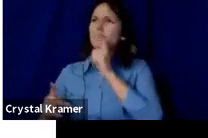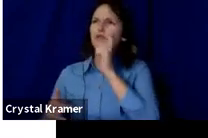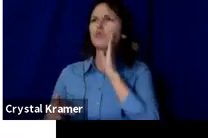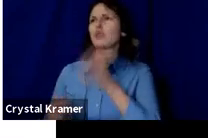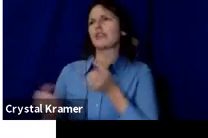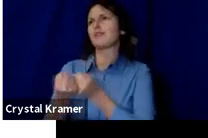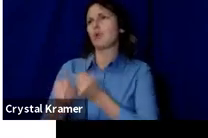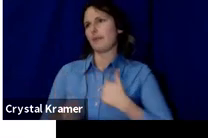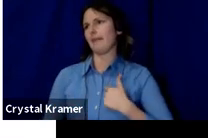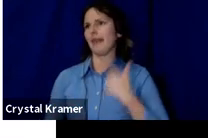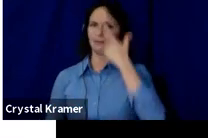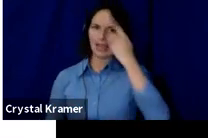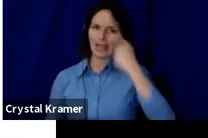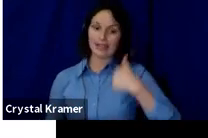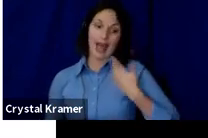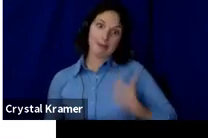they care about me.